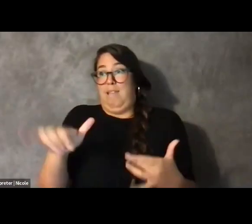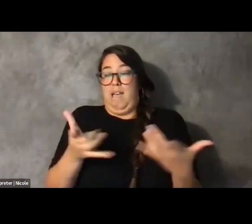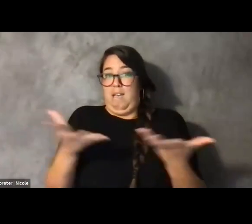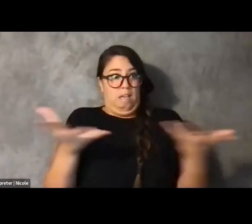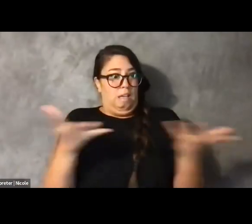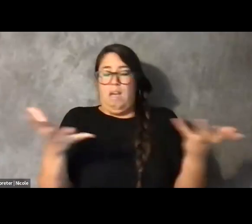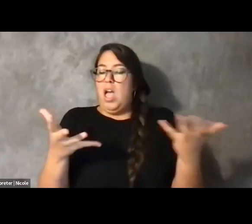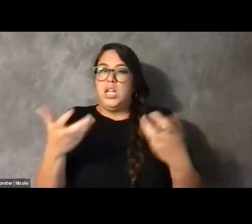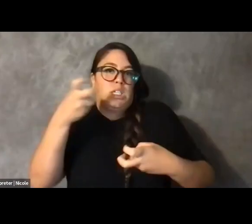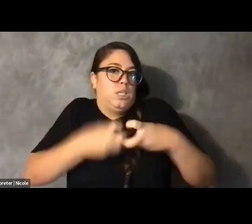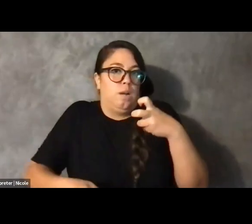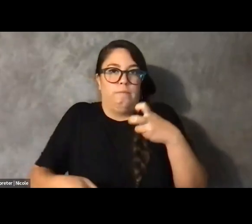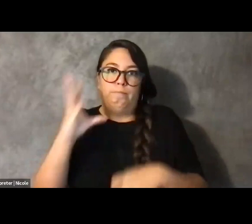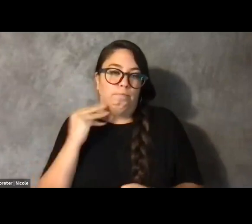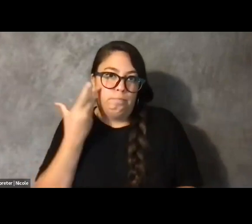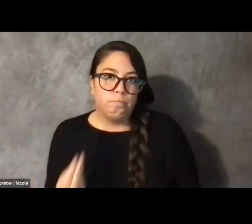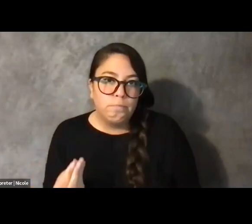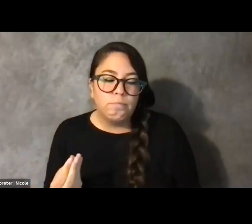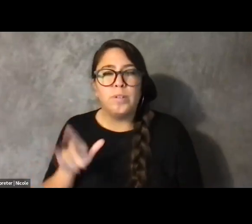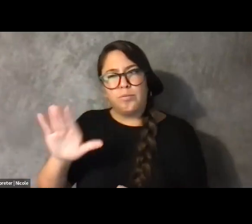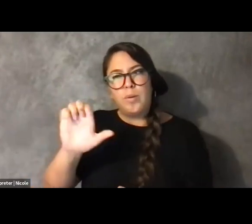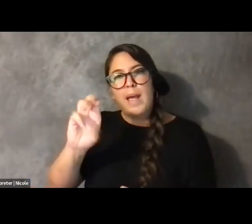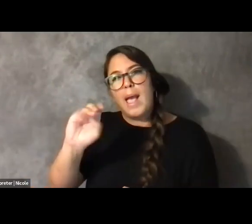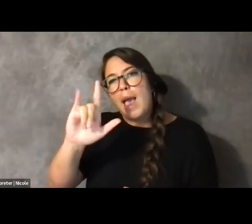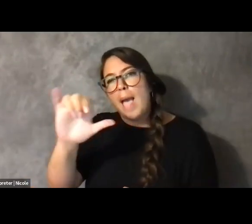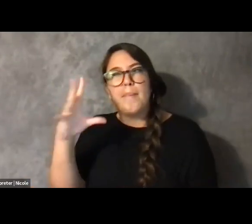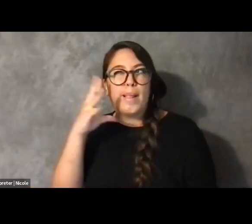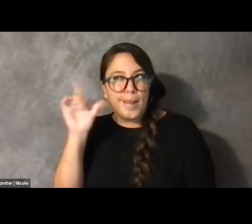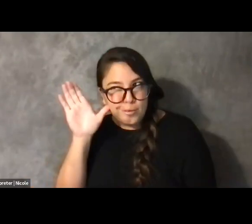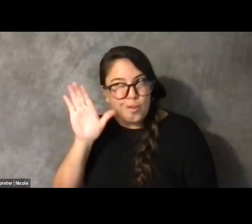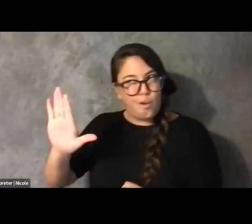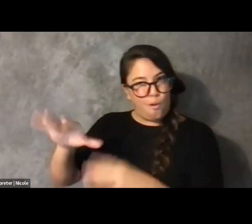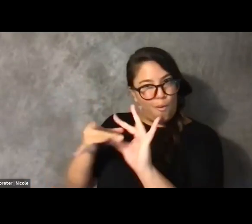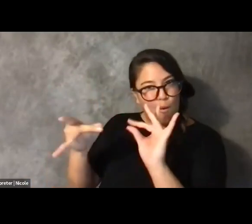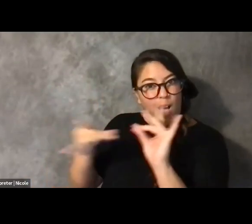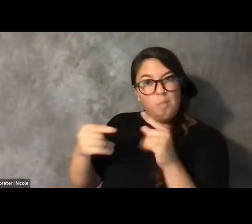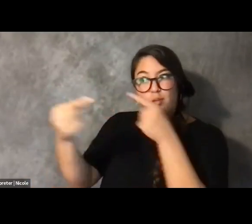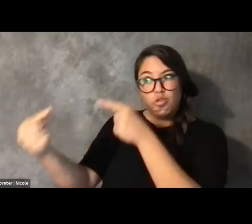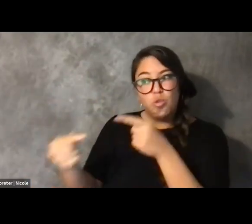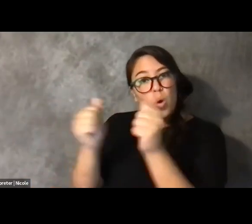And I heard what Emily said in regards to difficulties happening with the Longmore Institute and everything happening.